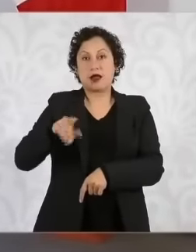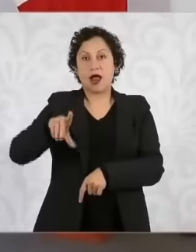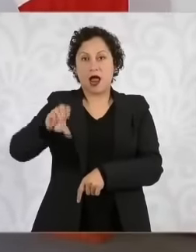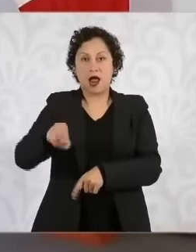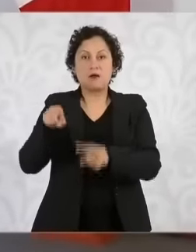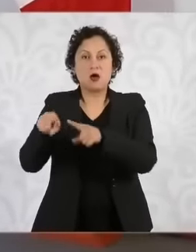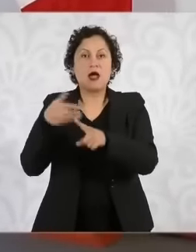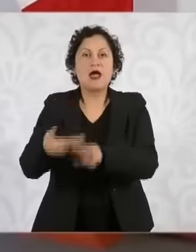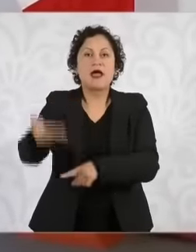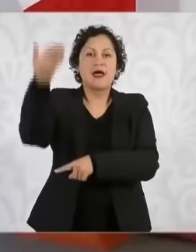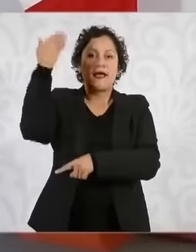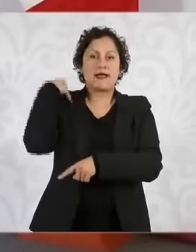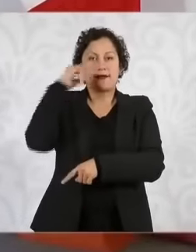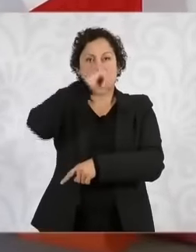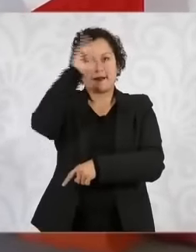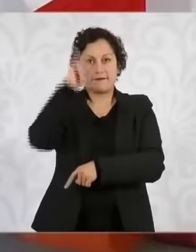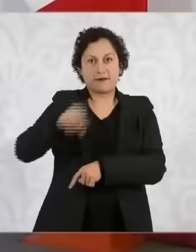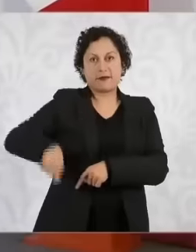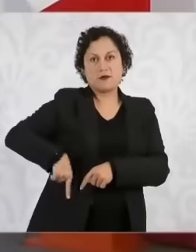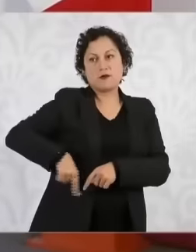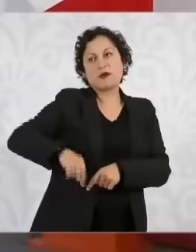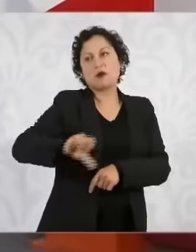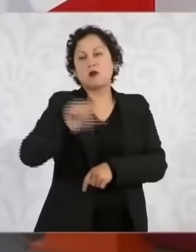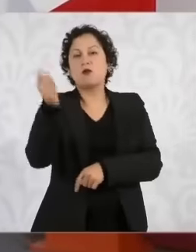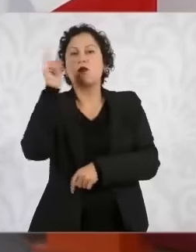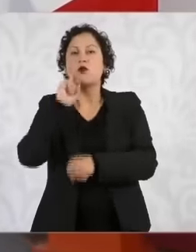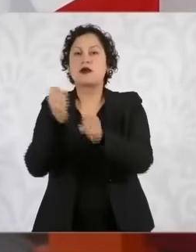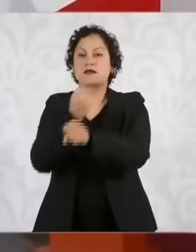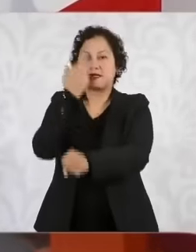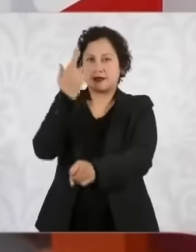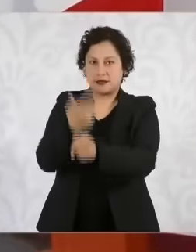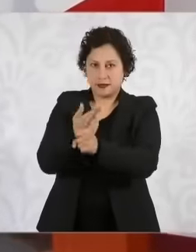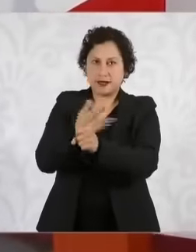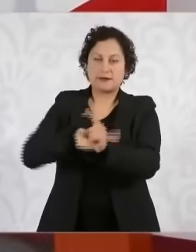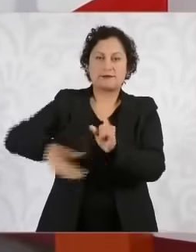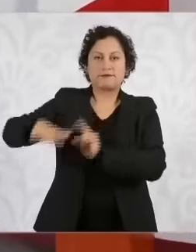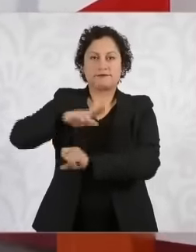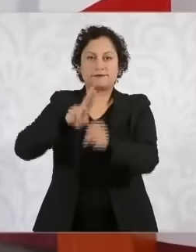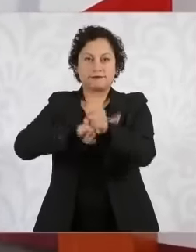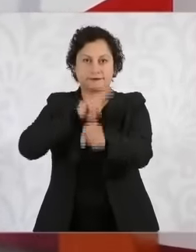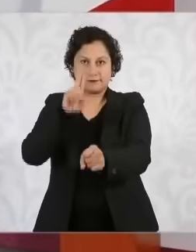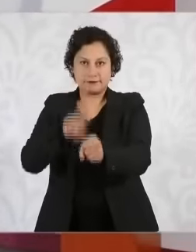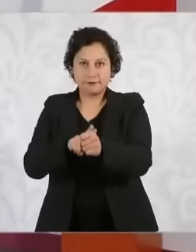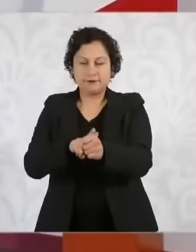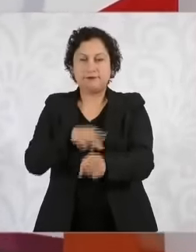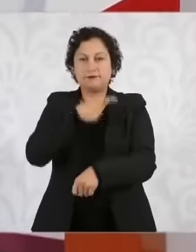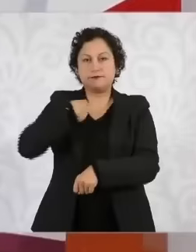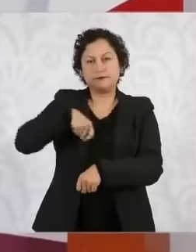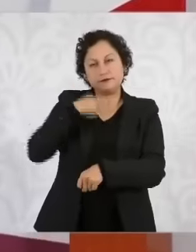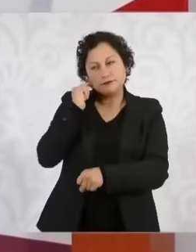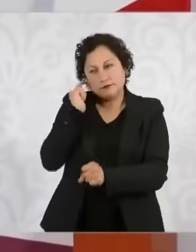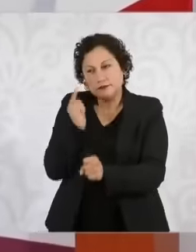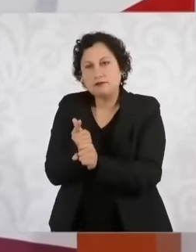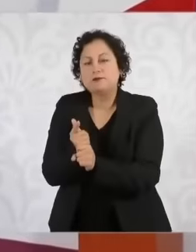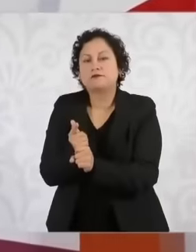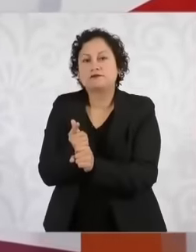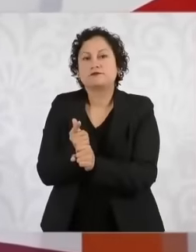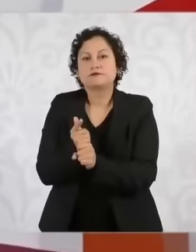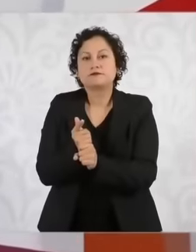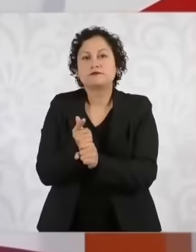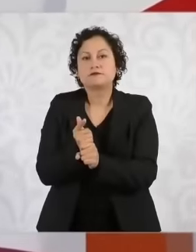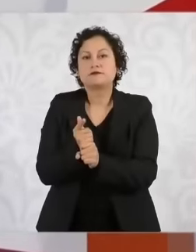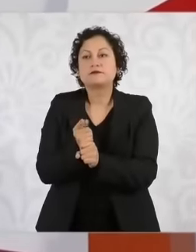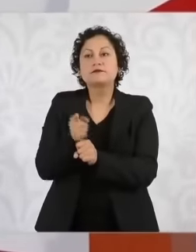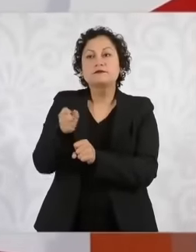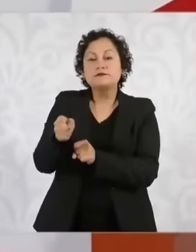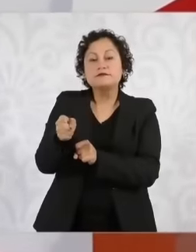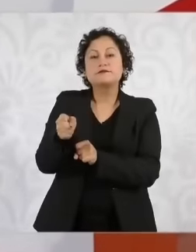secretary of the environment we found that Los Pinos had taken a part of the